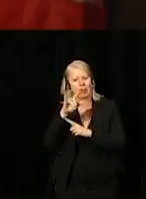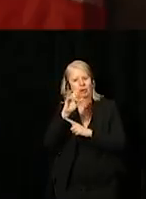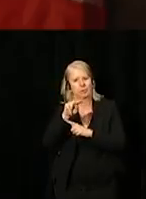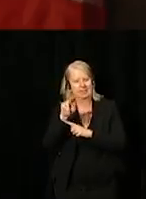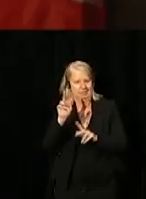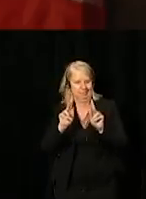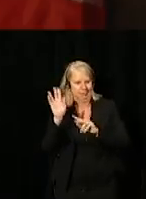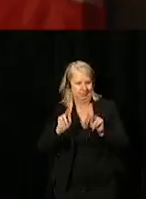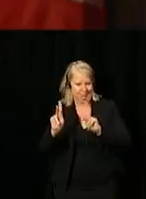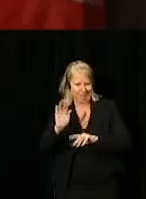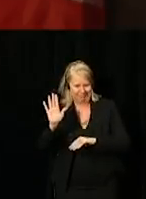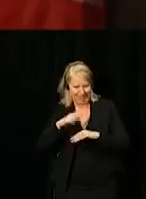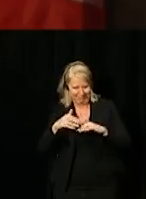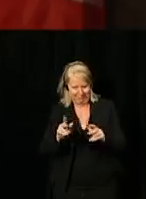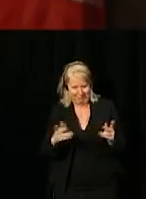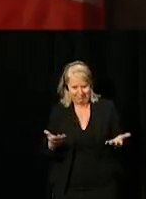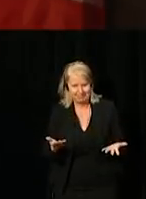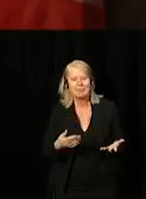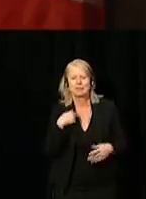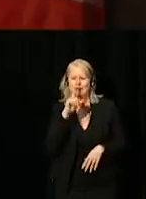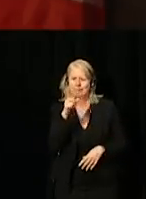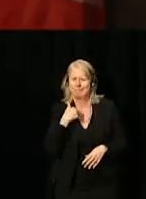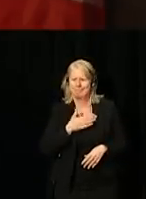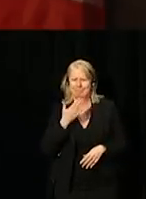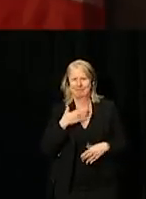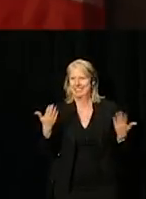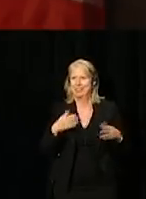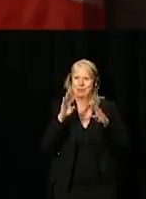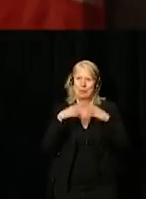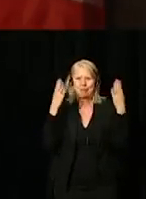It's really a pleasure to be here to kick off national accessibility week,